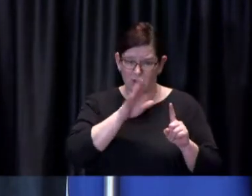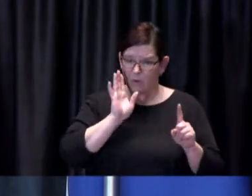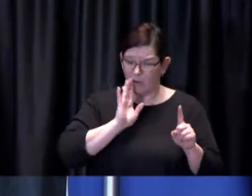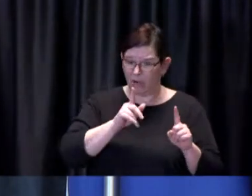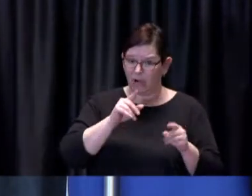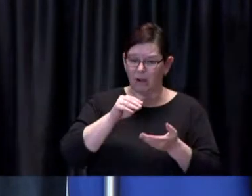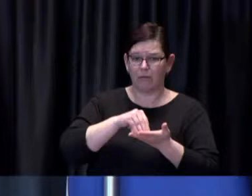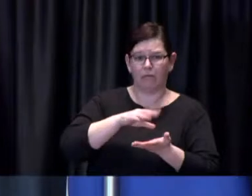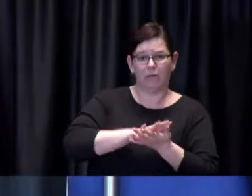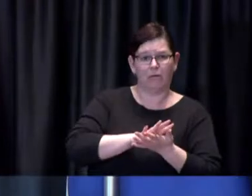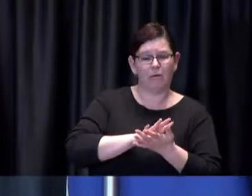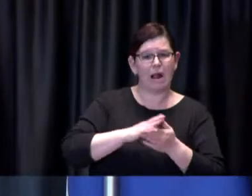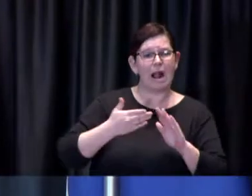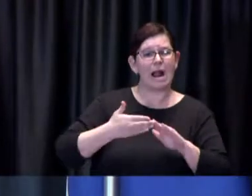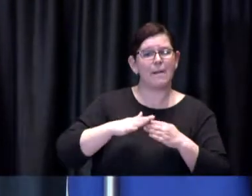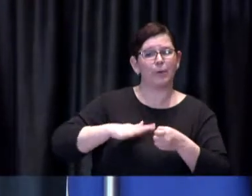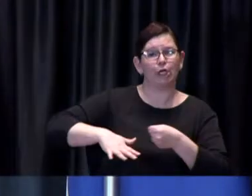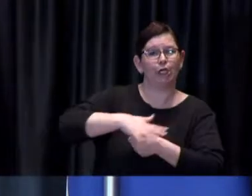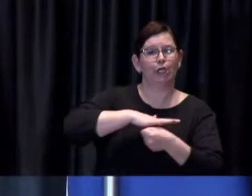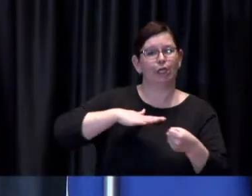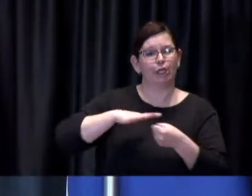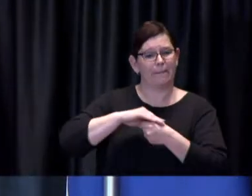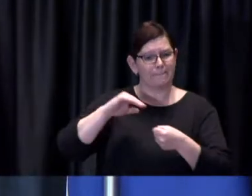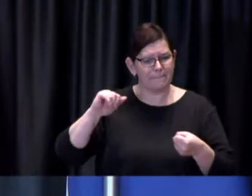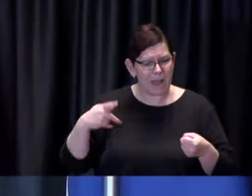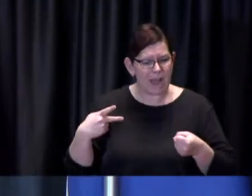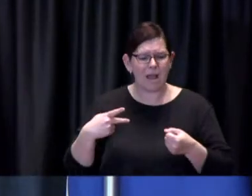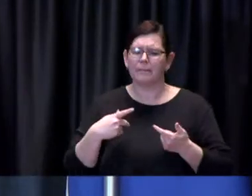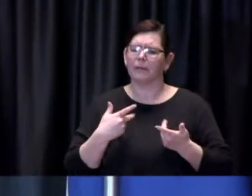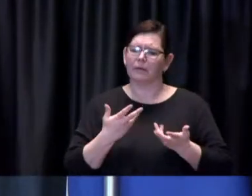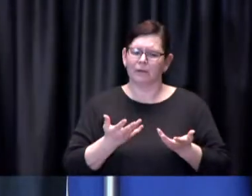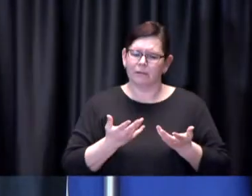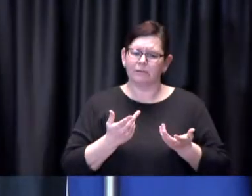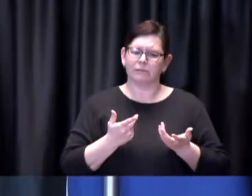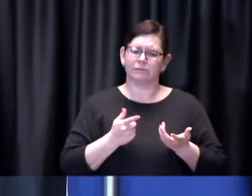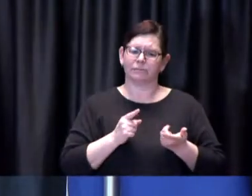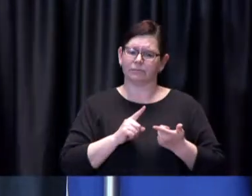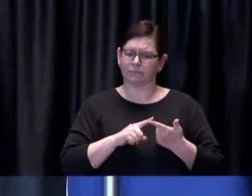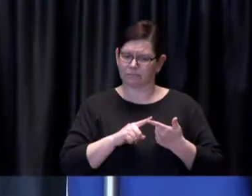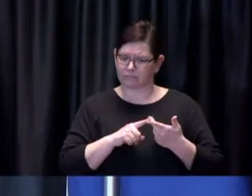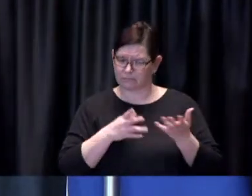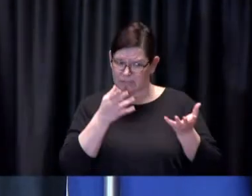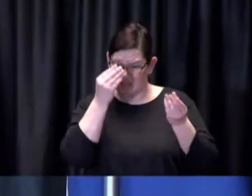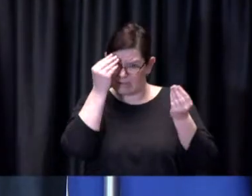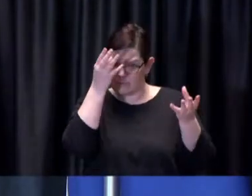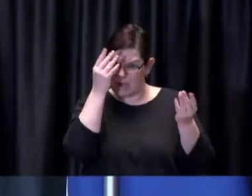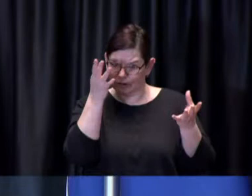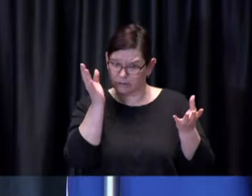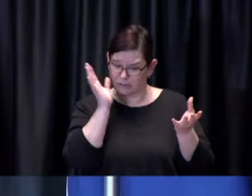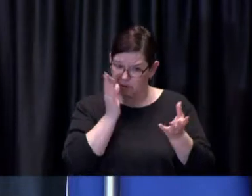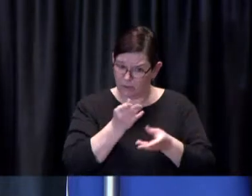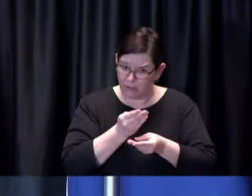and on top of that if I can how and when will you be making that information public like you have for COVID case counts?